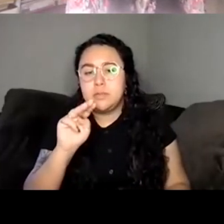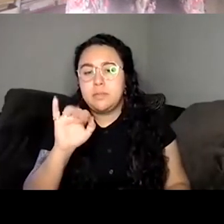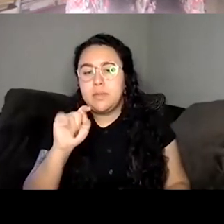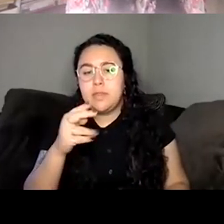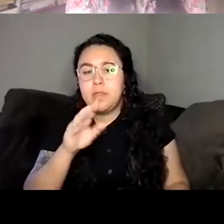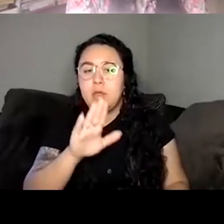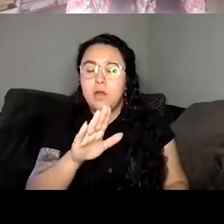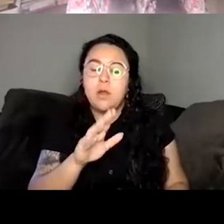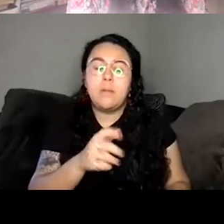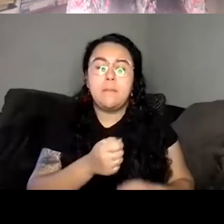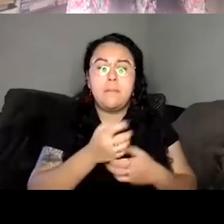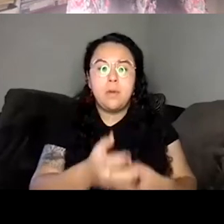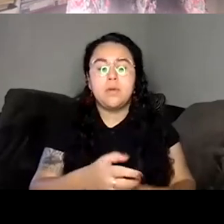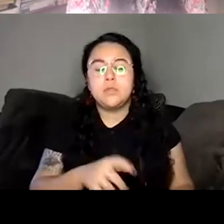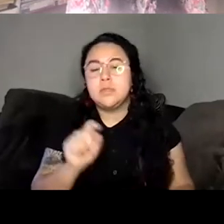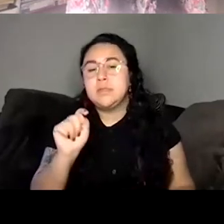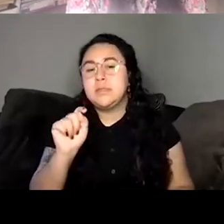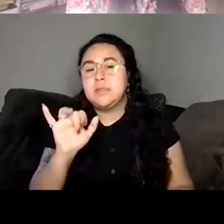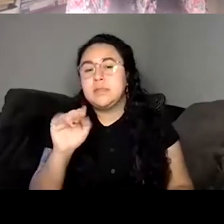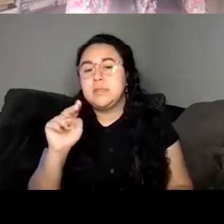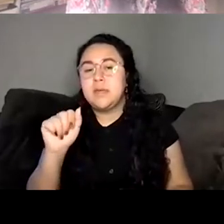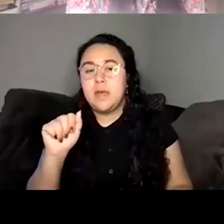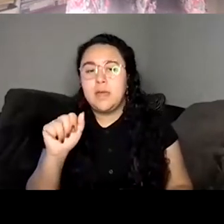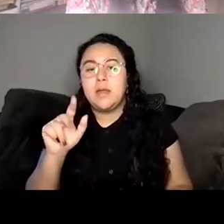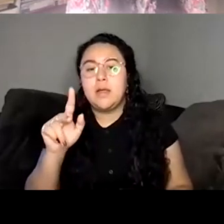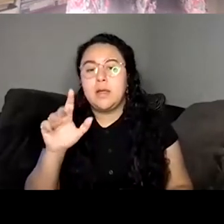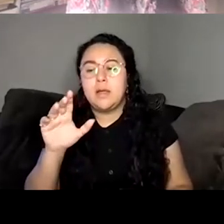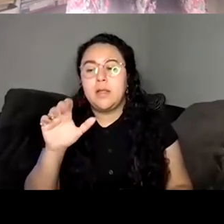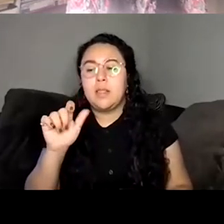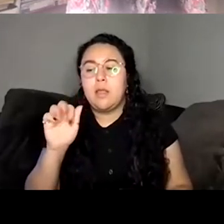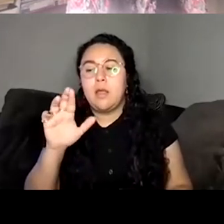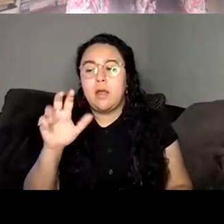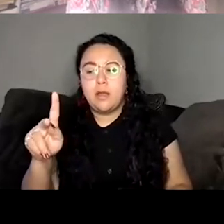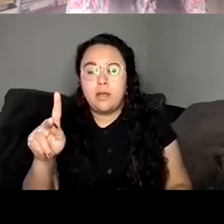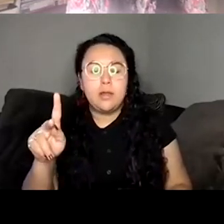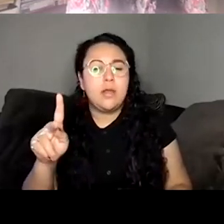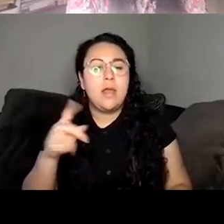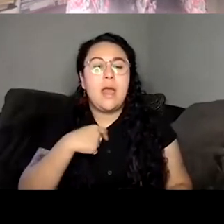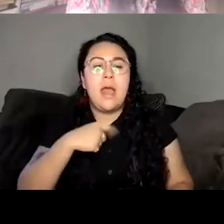Clark's it can't talk about the trees without without talking about the blood was really